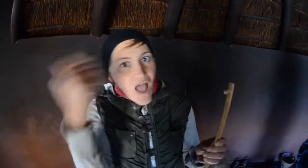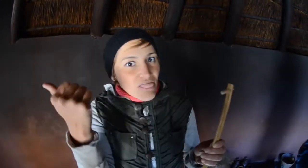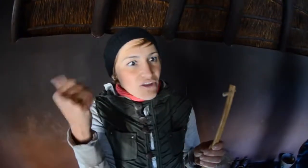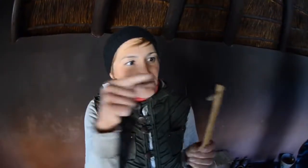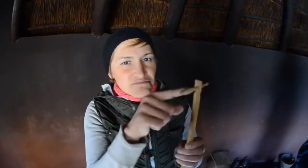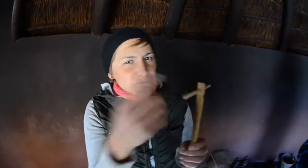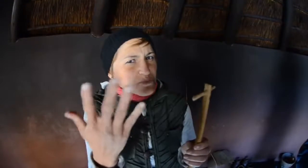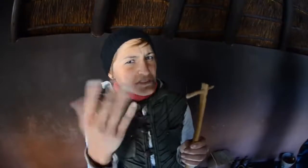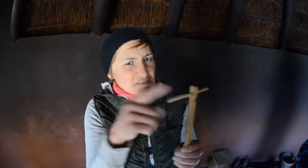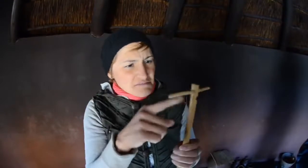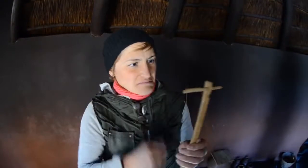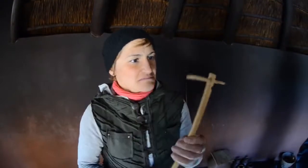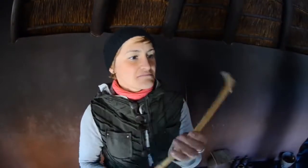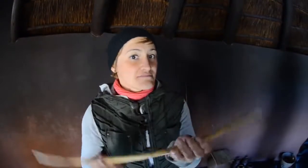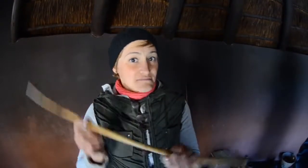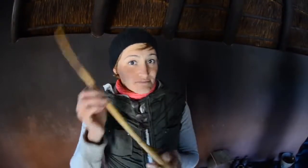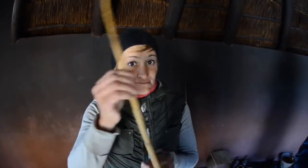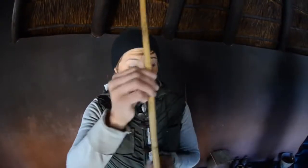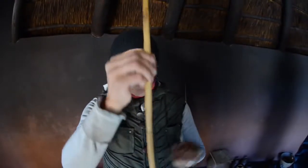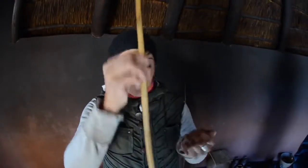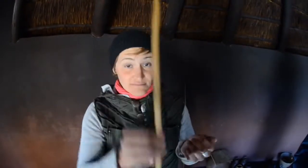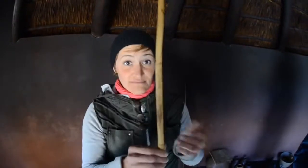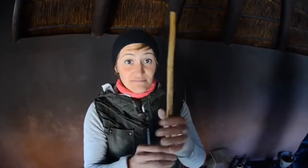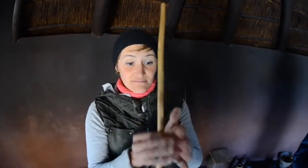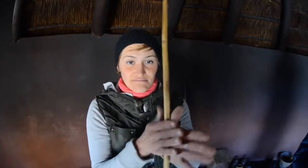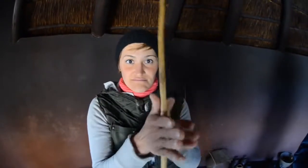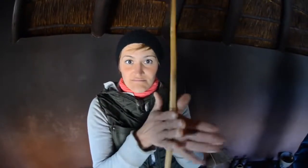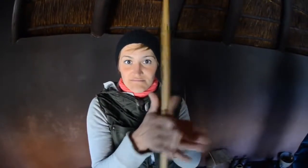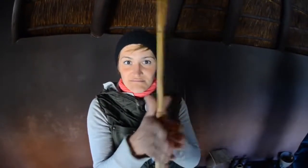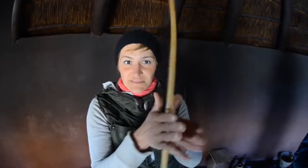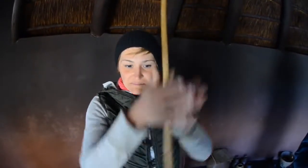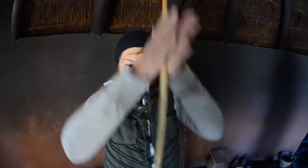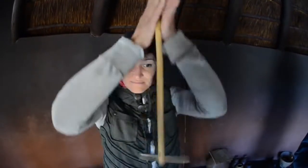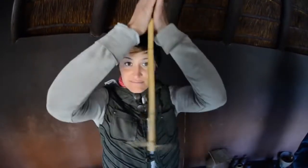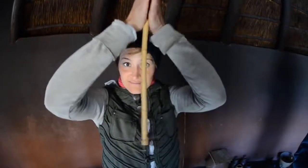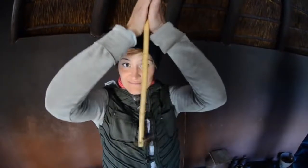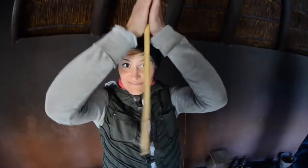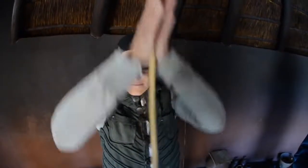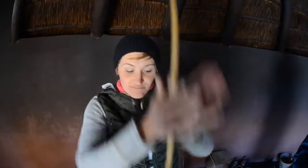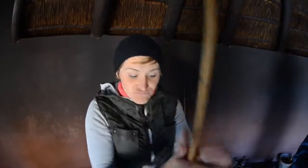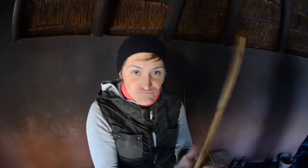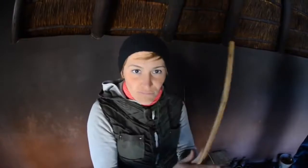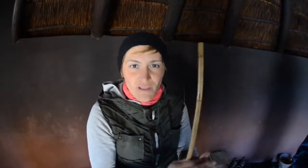This is another tool they use to prepare